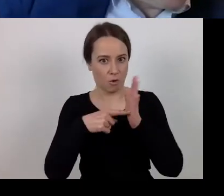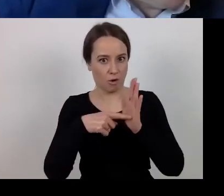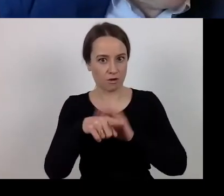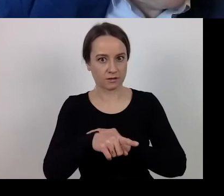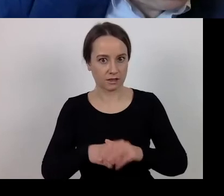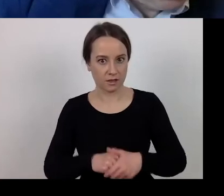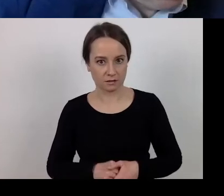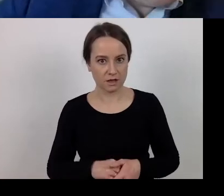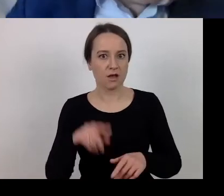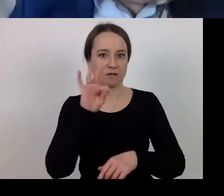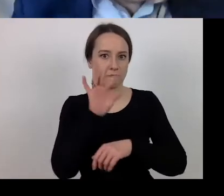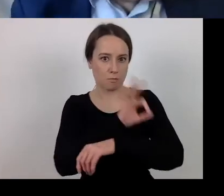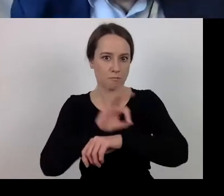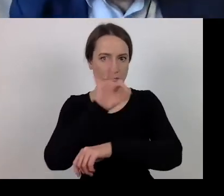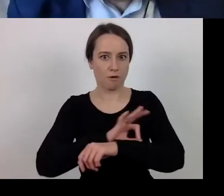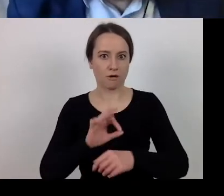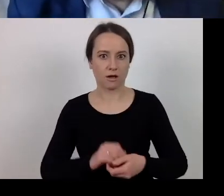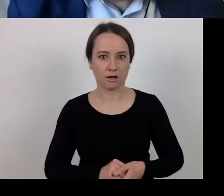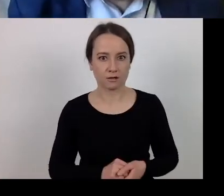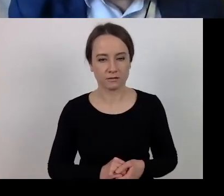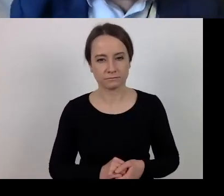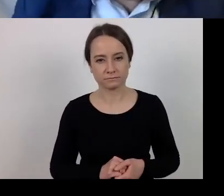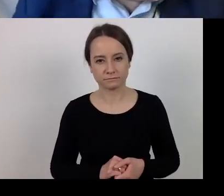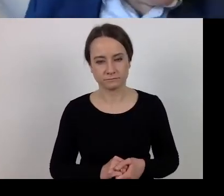in relation to the beneficiary.